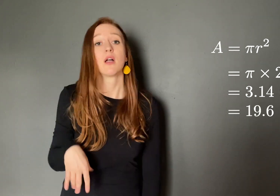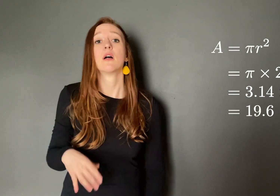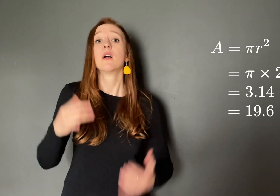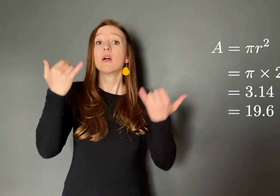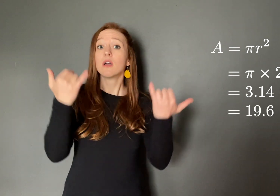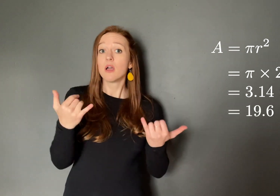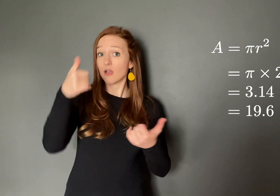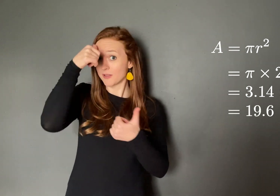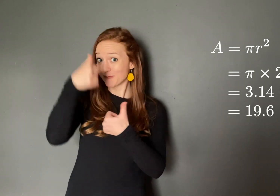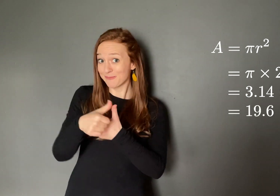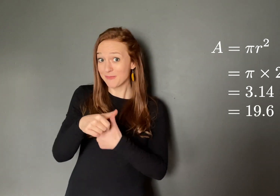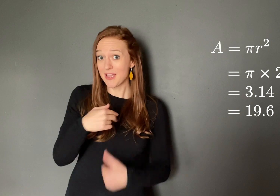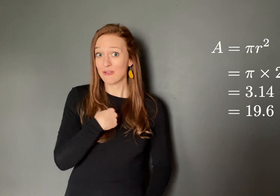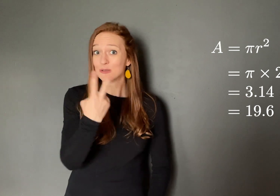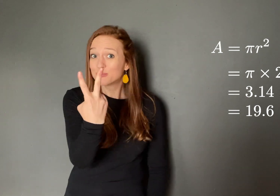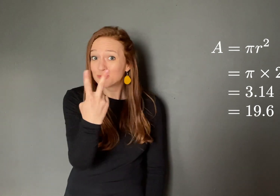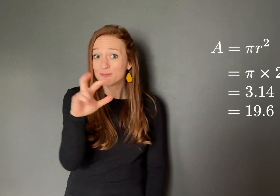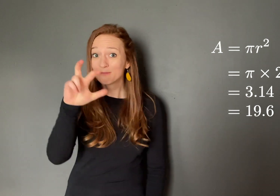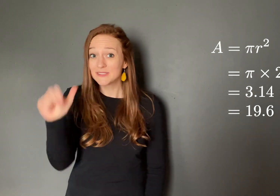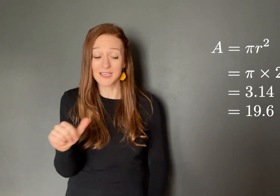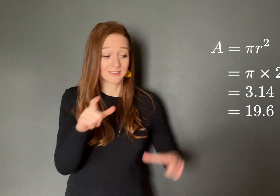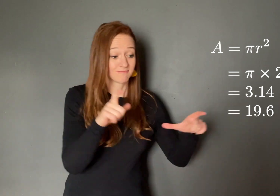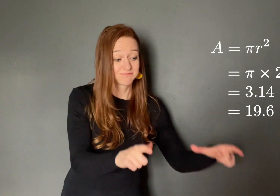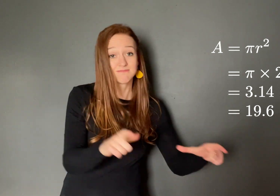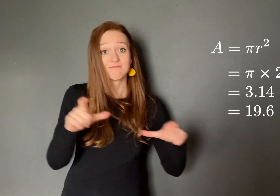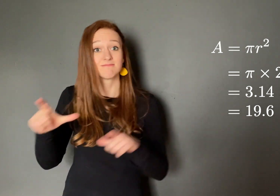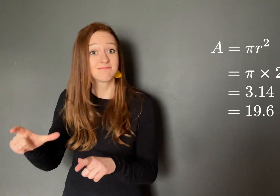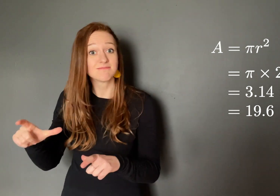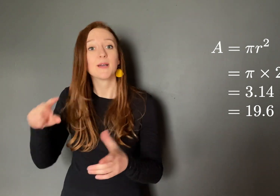Now, because there are two pizzas,